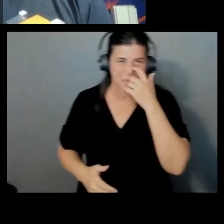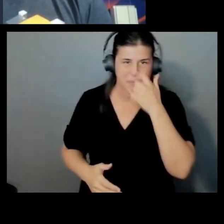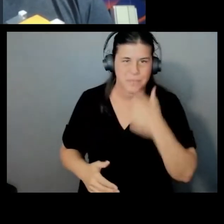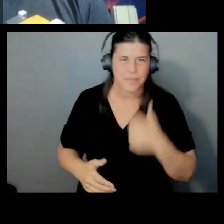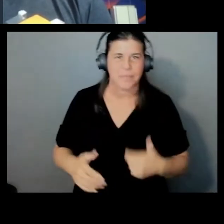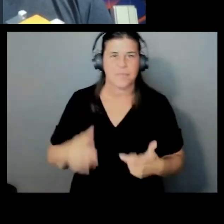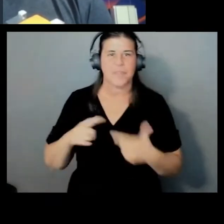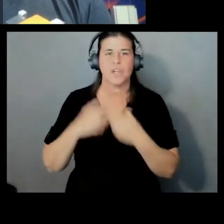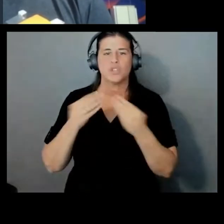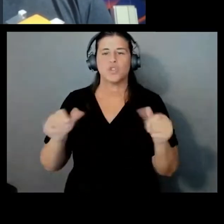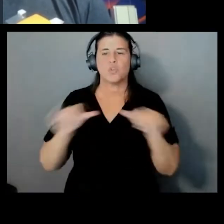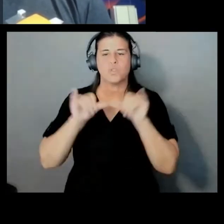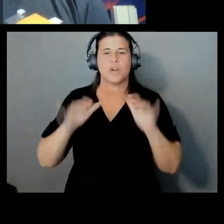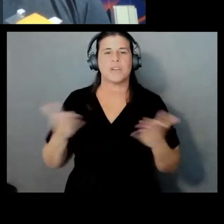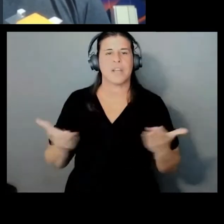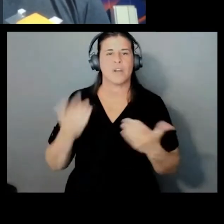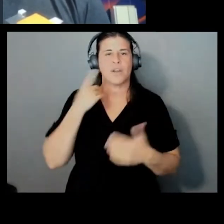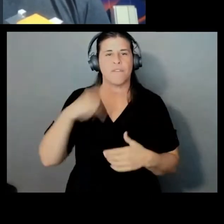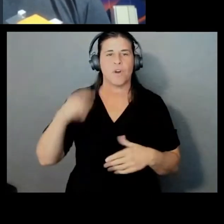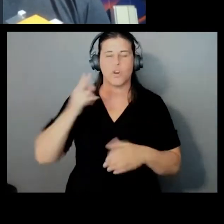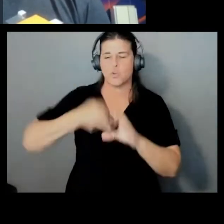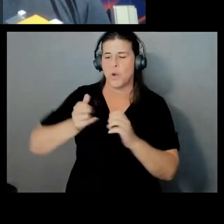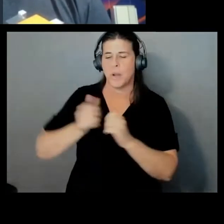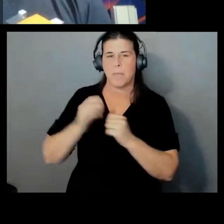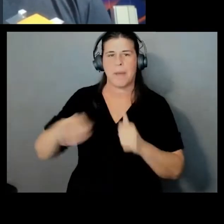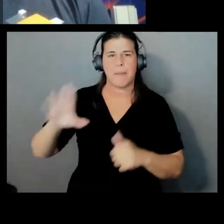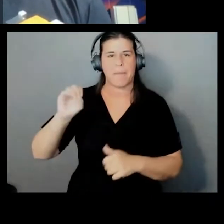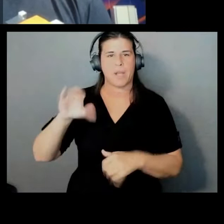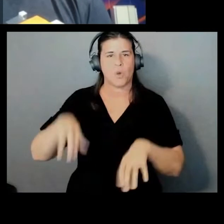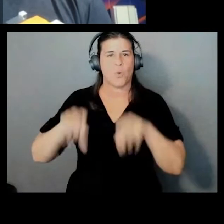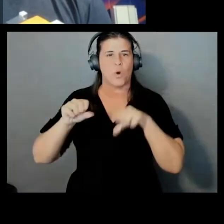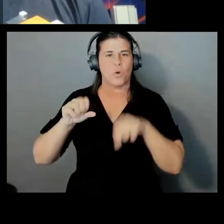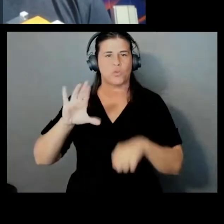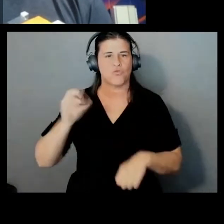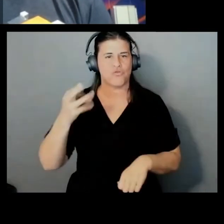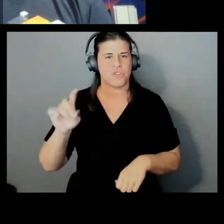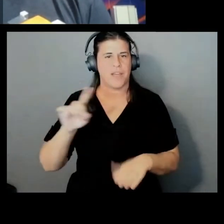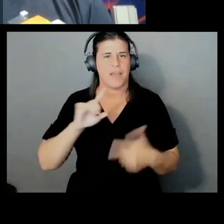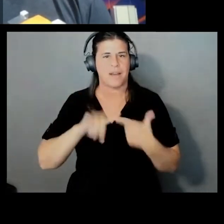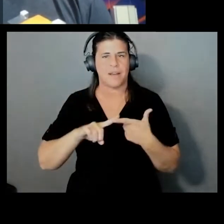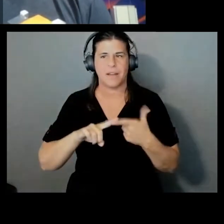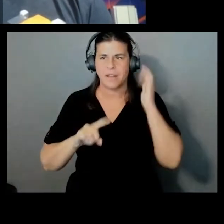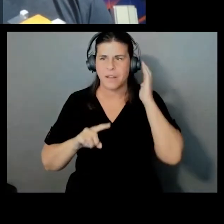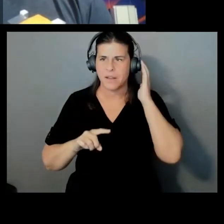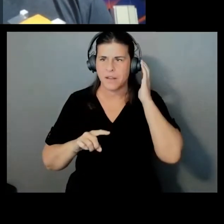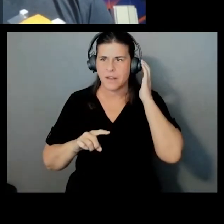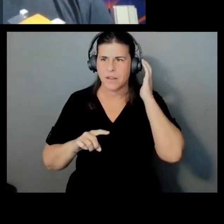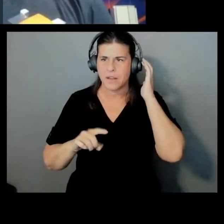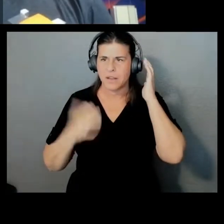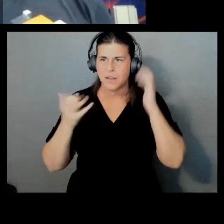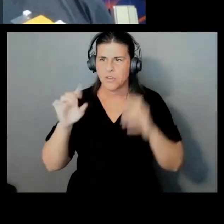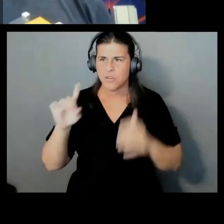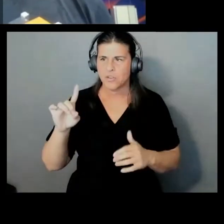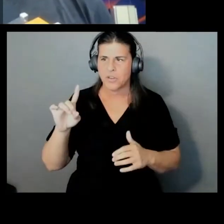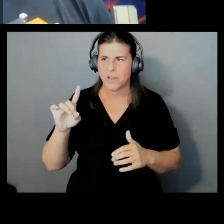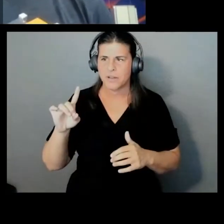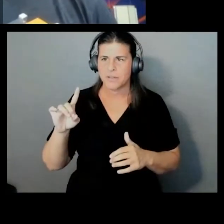I'm joined by my cohost Chad, Hey. and our guest Joel. Chad, tell us about yourself please. Hey, I'm Chad Lacey.